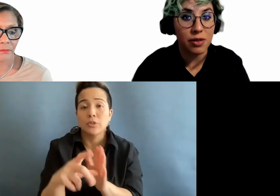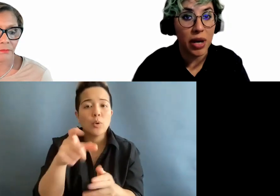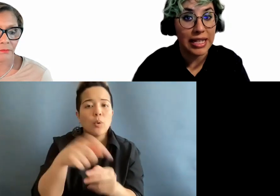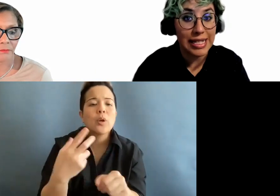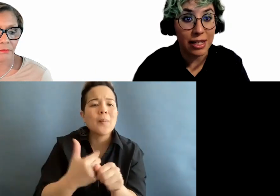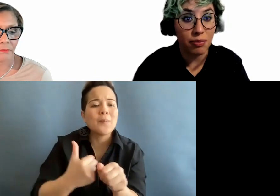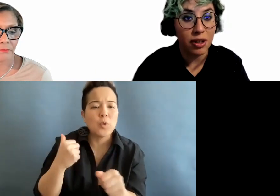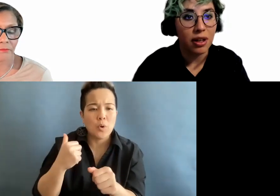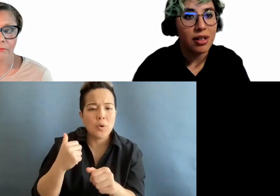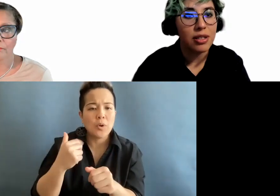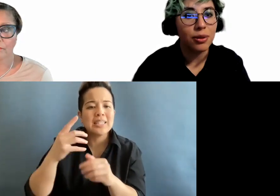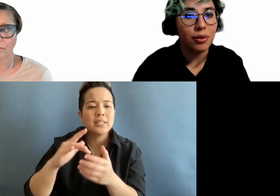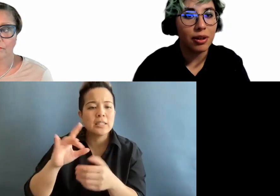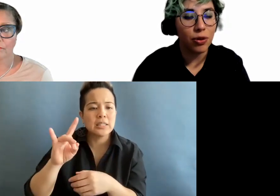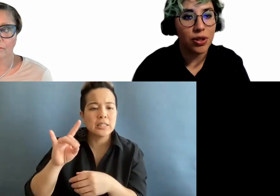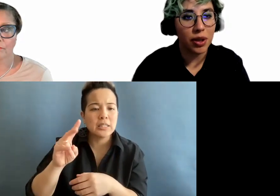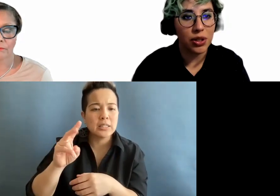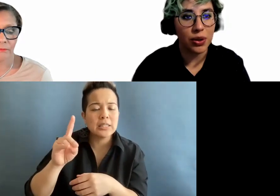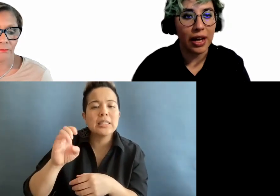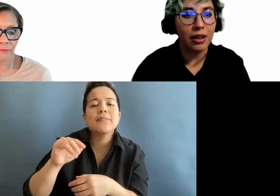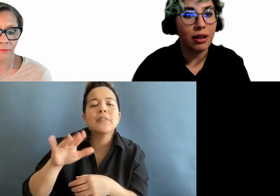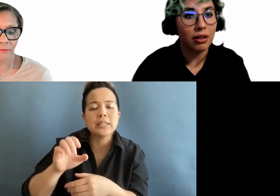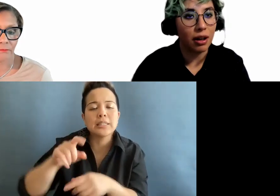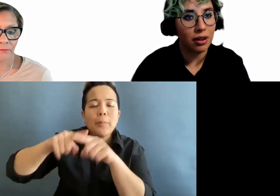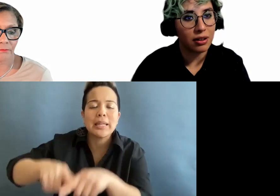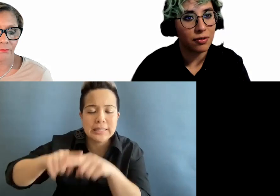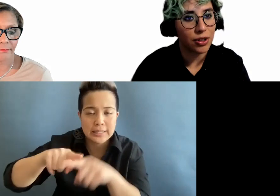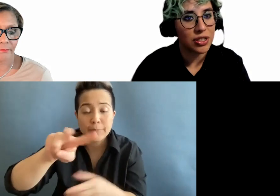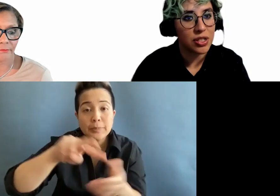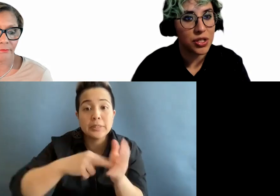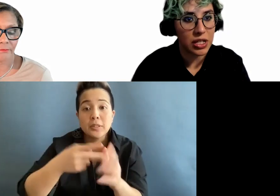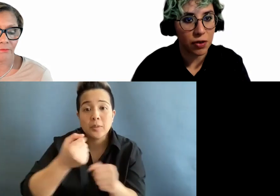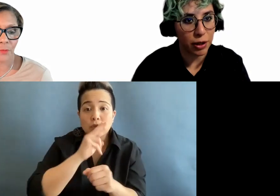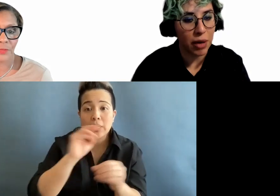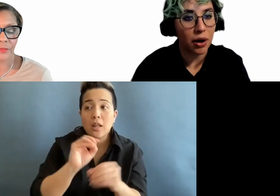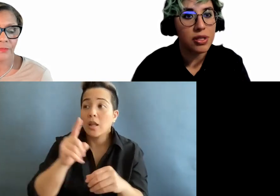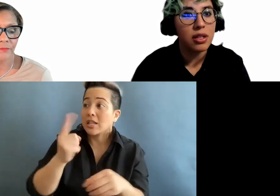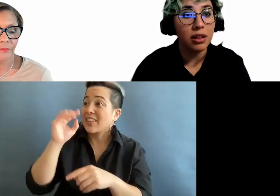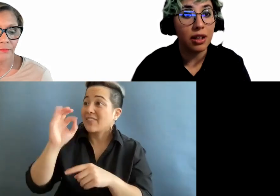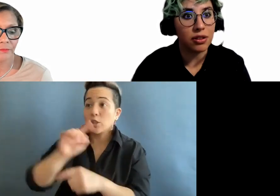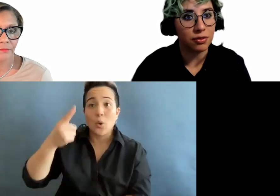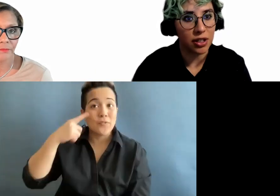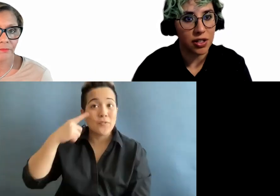dependency. So you want to make sure that nothing functions just from a mouse. They also function